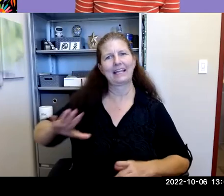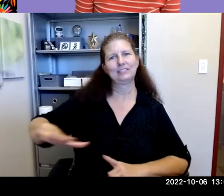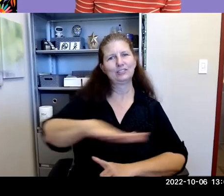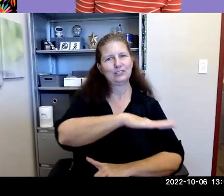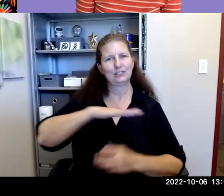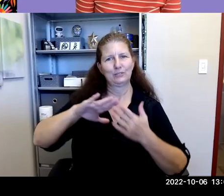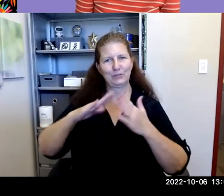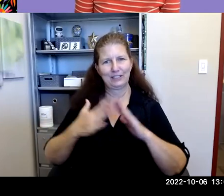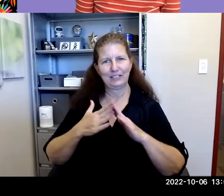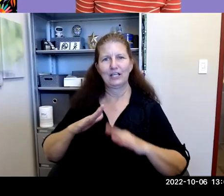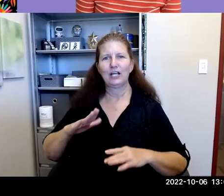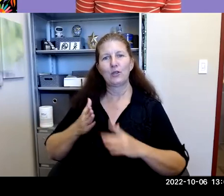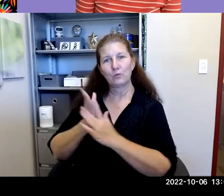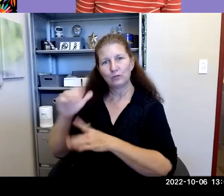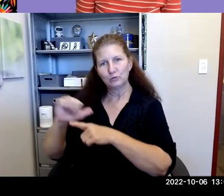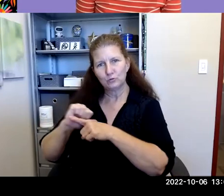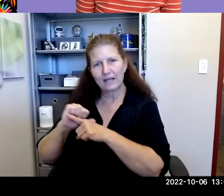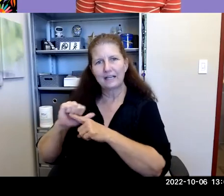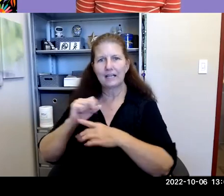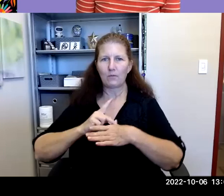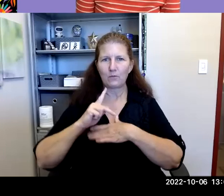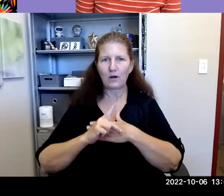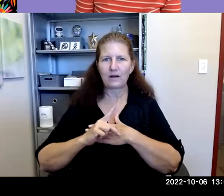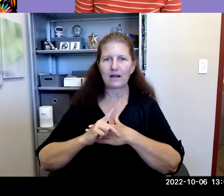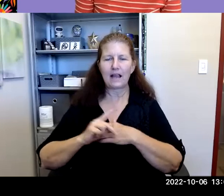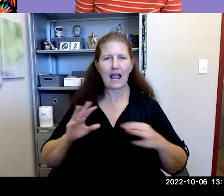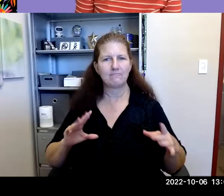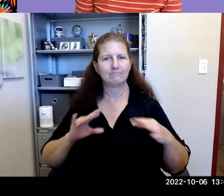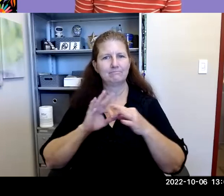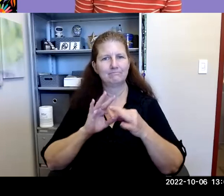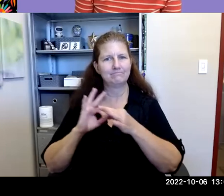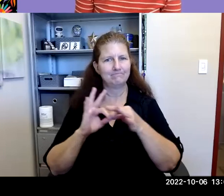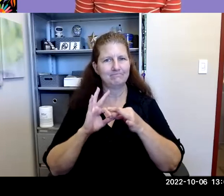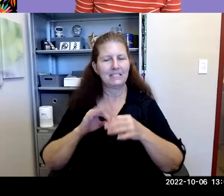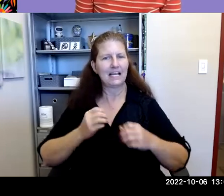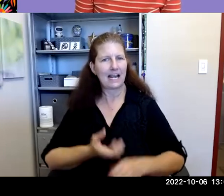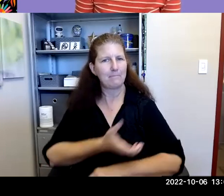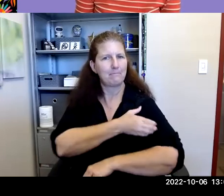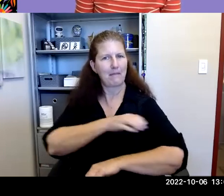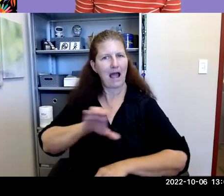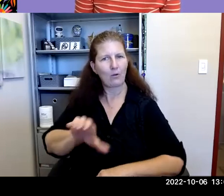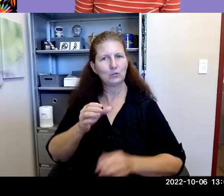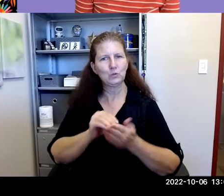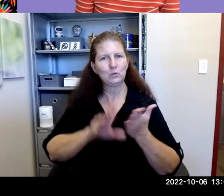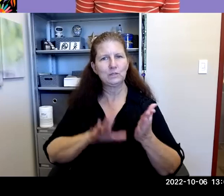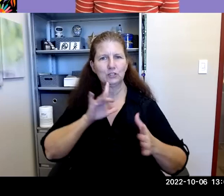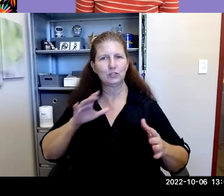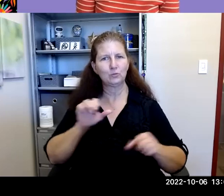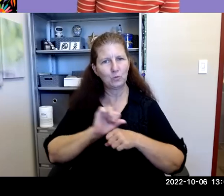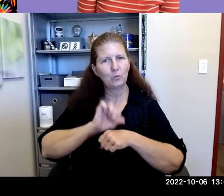Heather McCarty: Through training, programming, and capacity, building the lit and center empower students to advocate for just an equitable world.